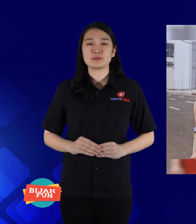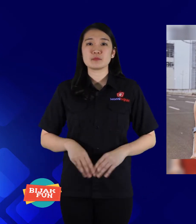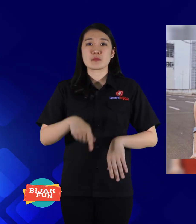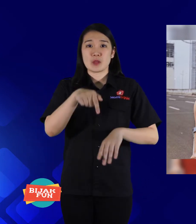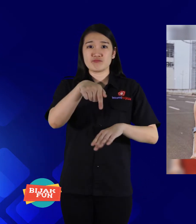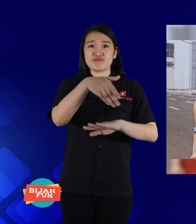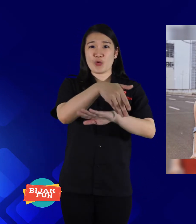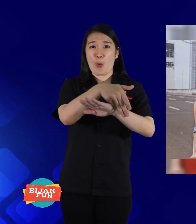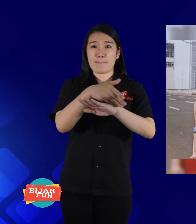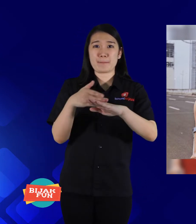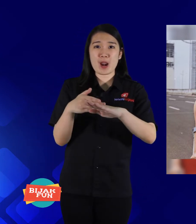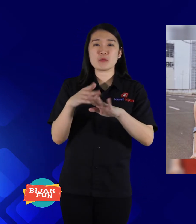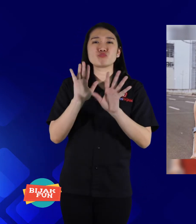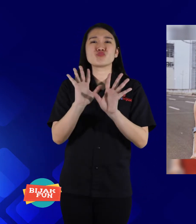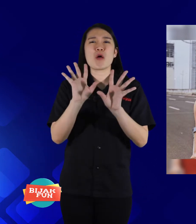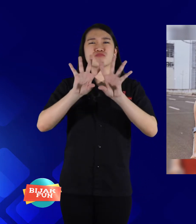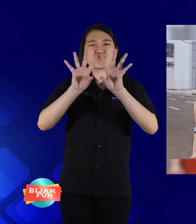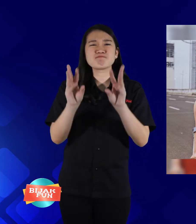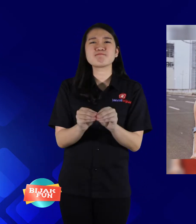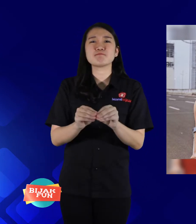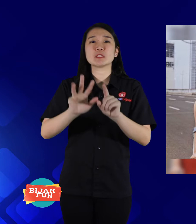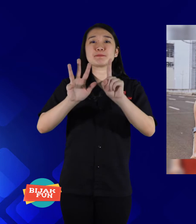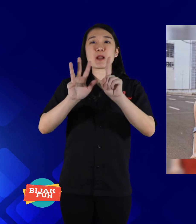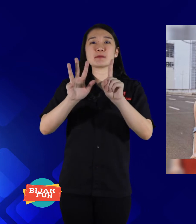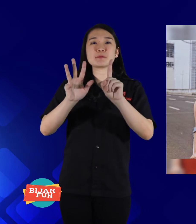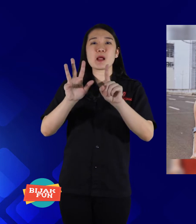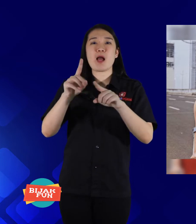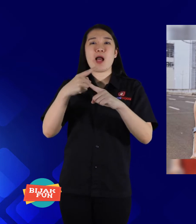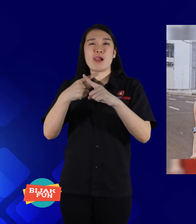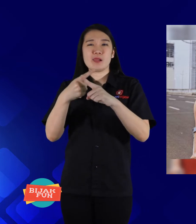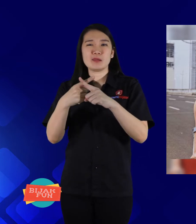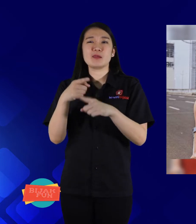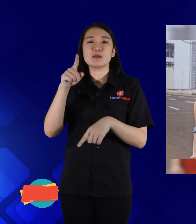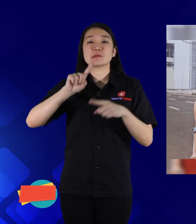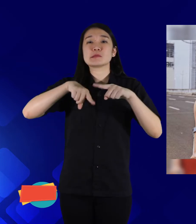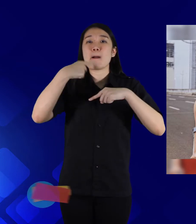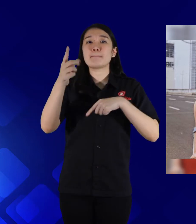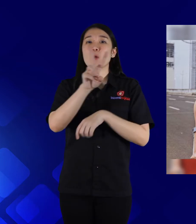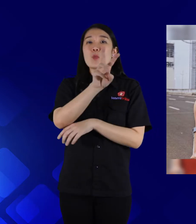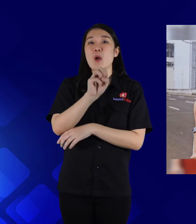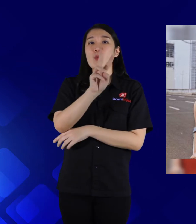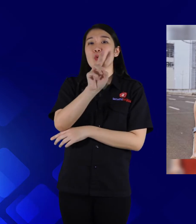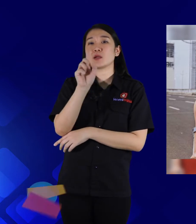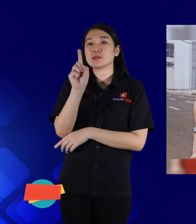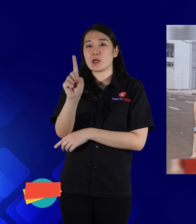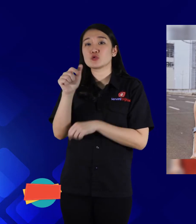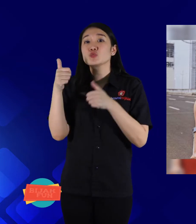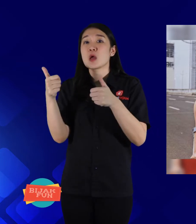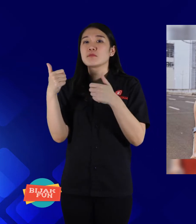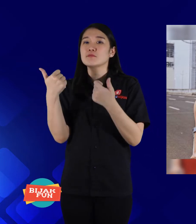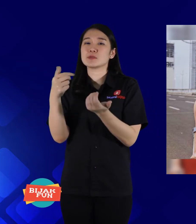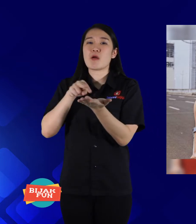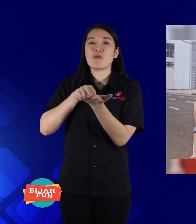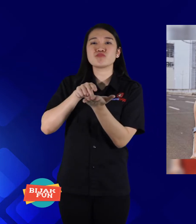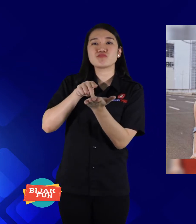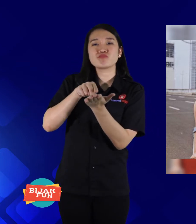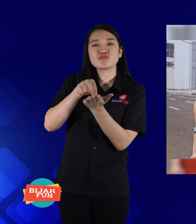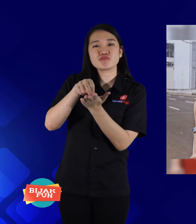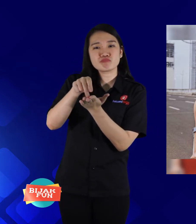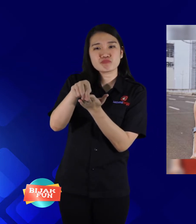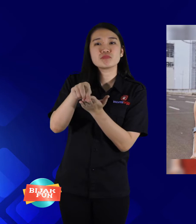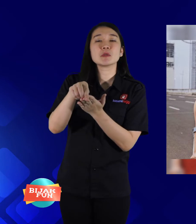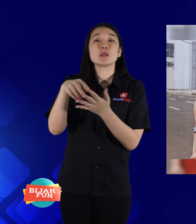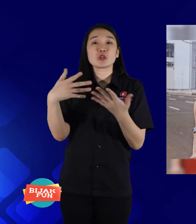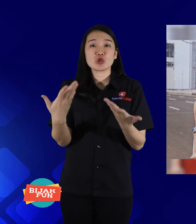Foot surgery has been 19 times until 2021 so that you can walk